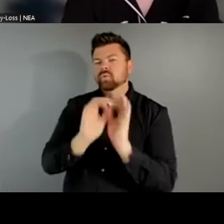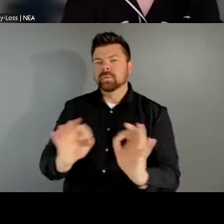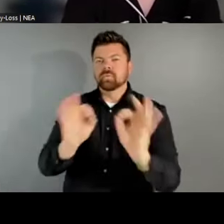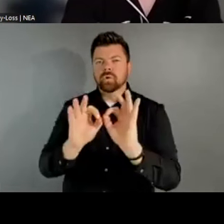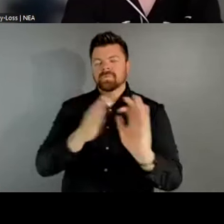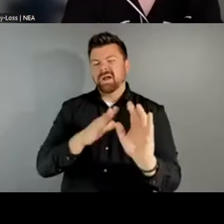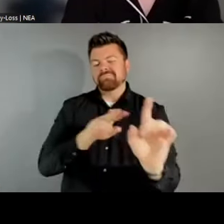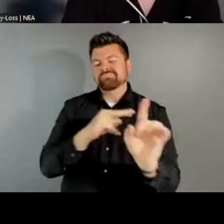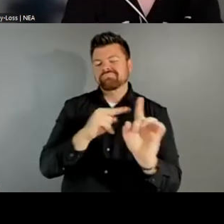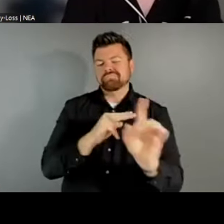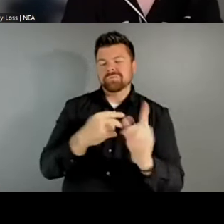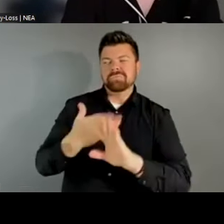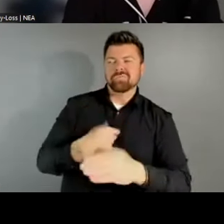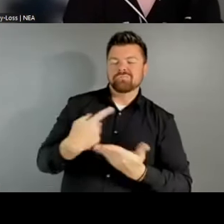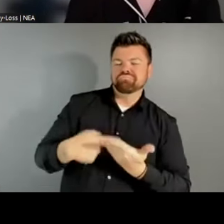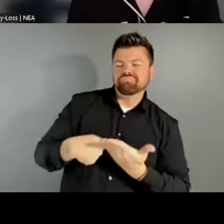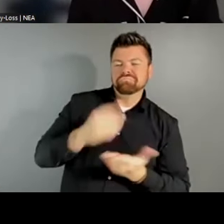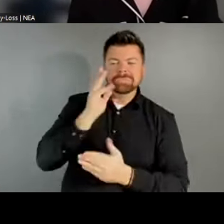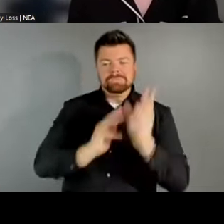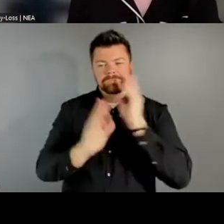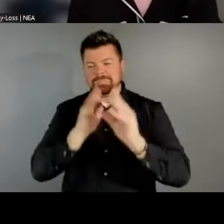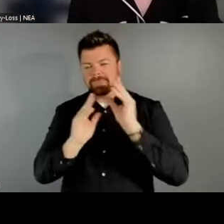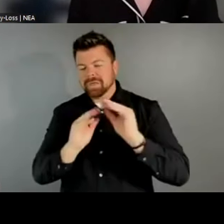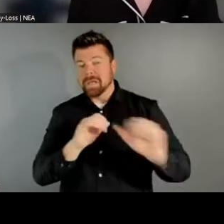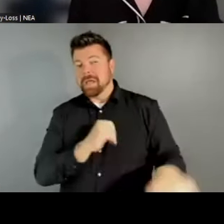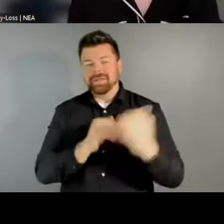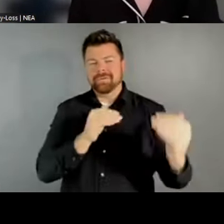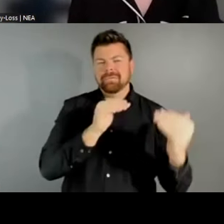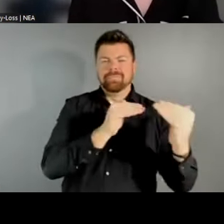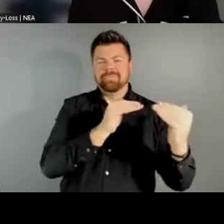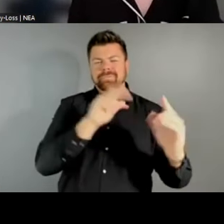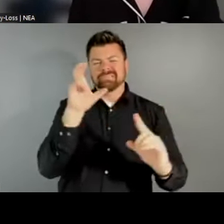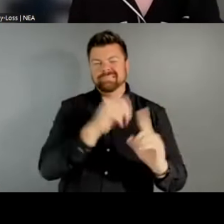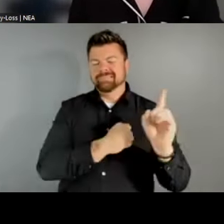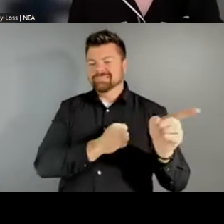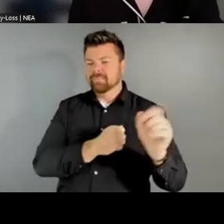and conversations with other brilliant colleagues in the field, I think it's essential that the NEA